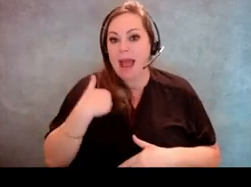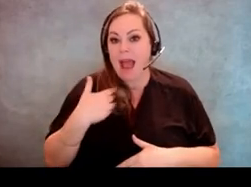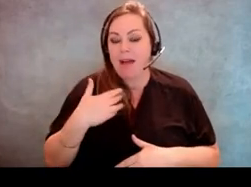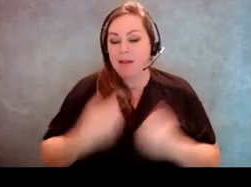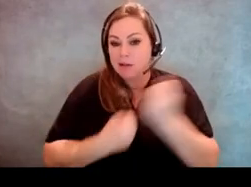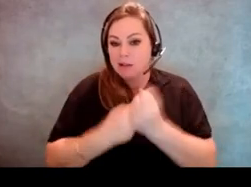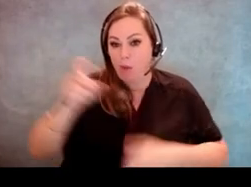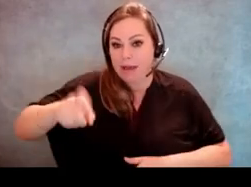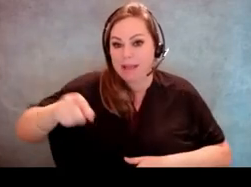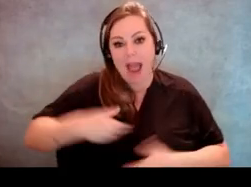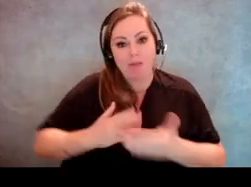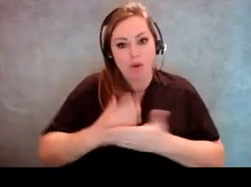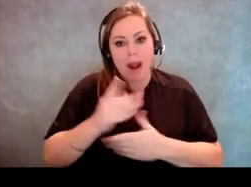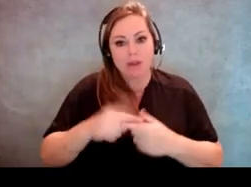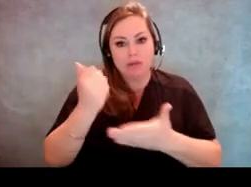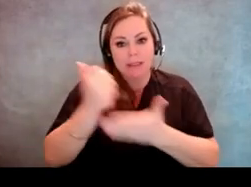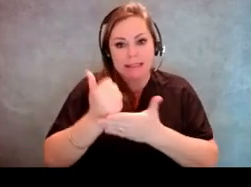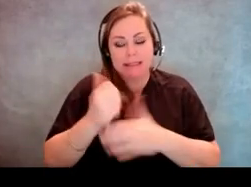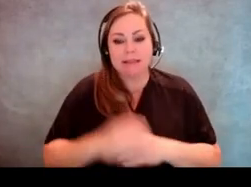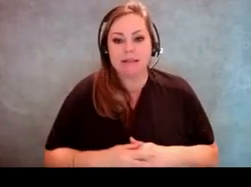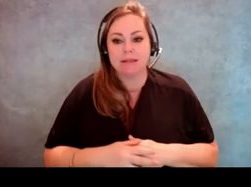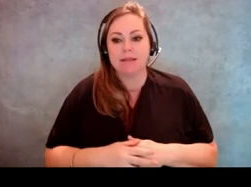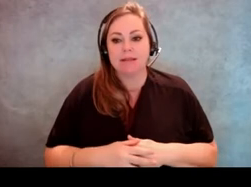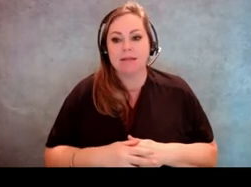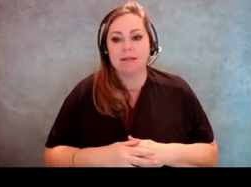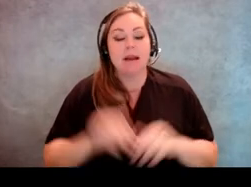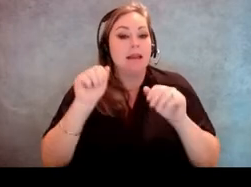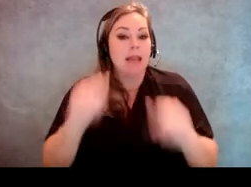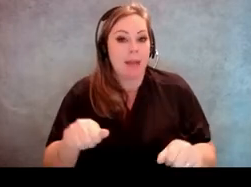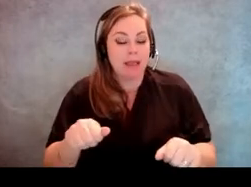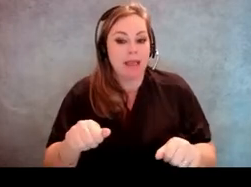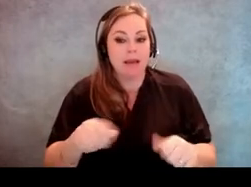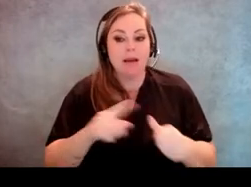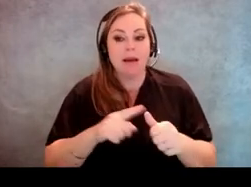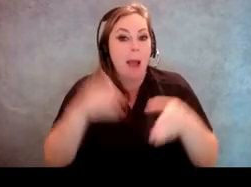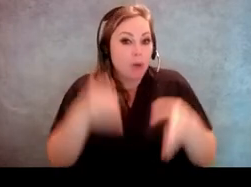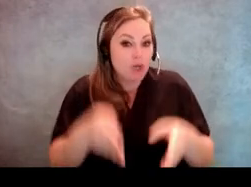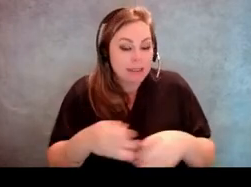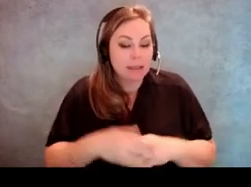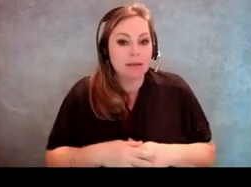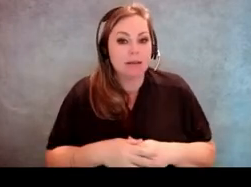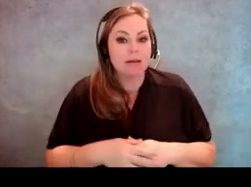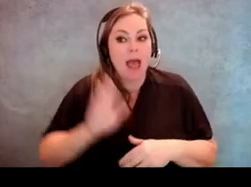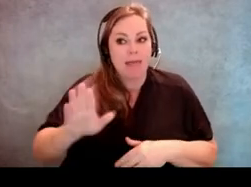they have a right to assistance and that assistance can be in the form of a person of their choice,